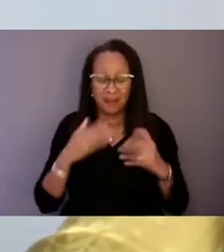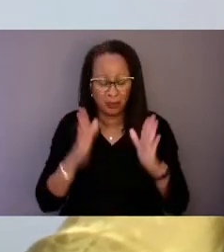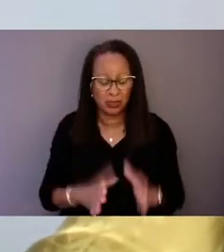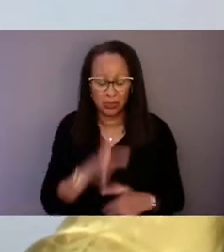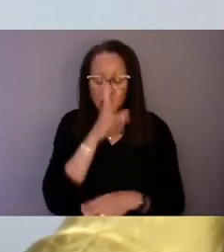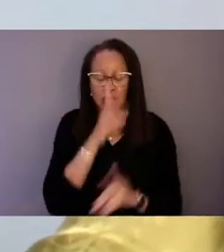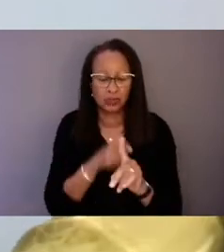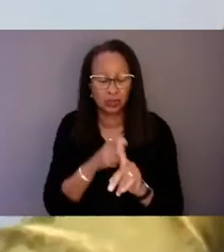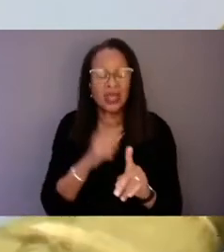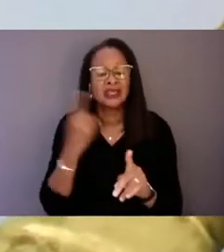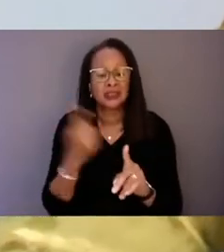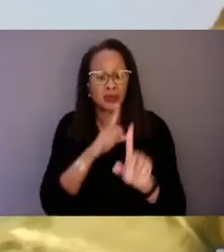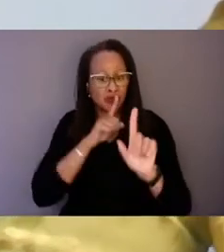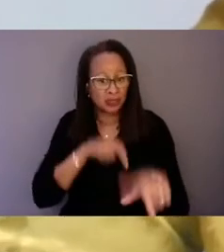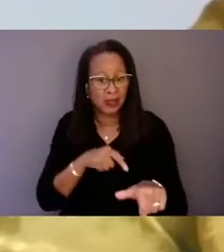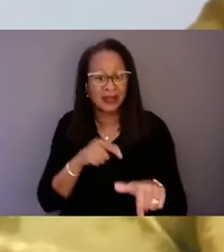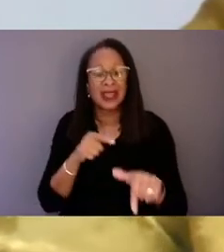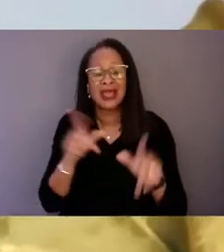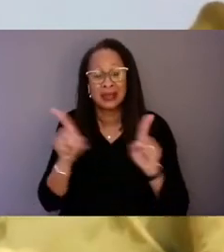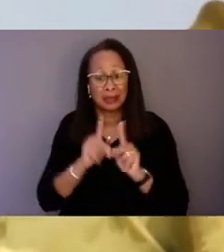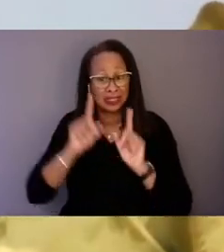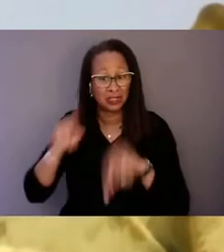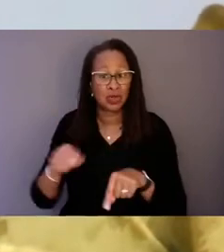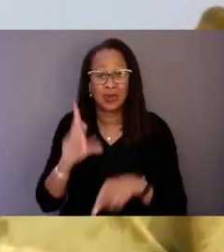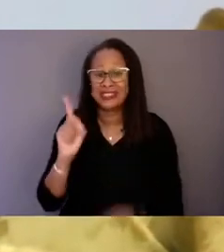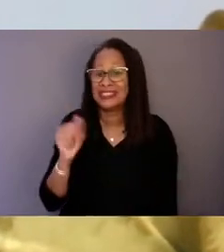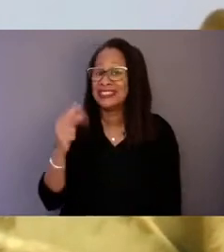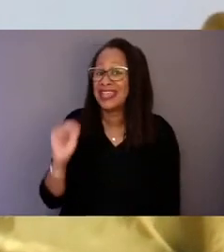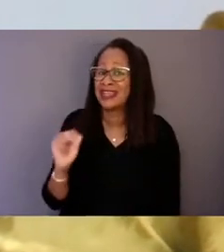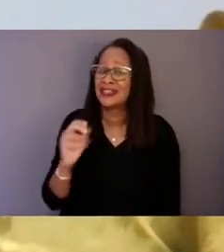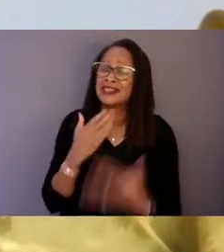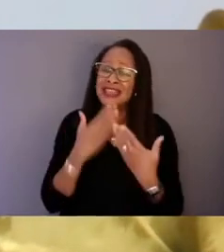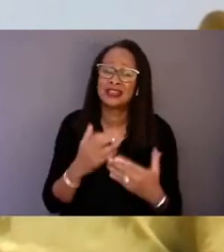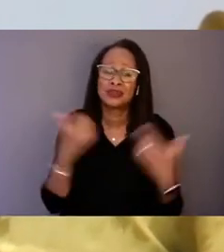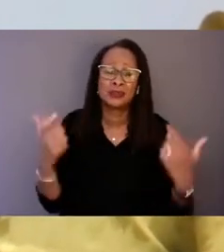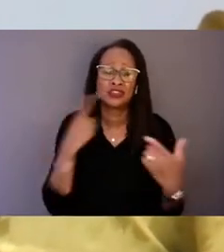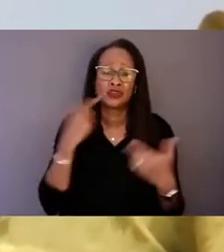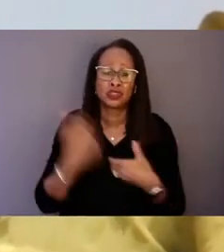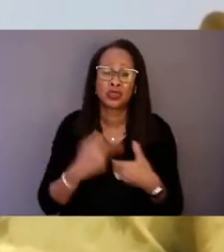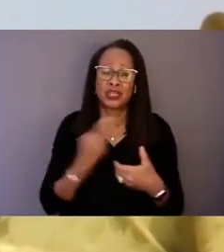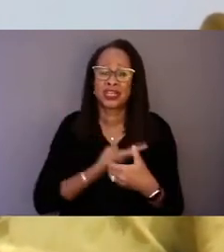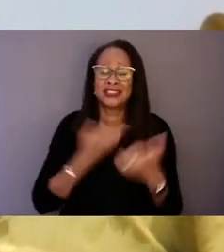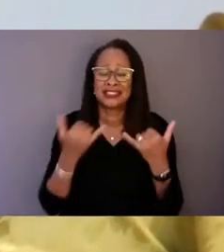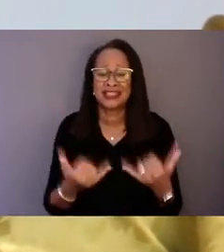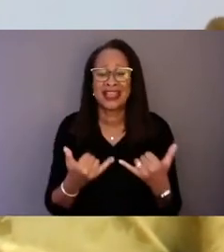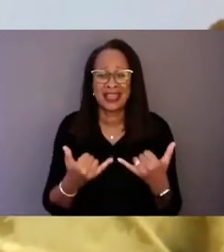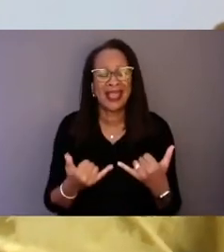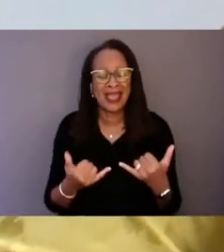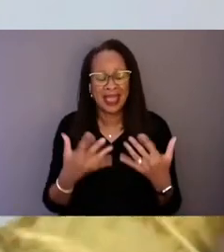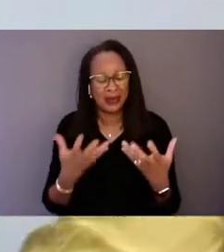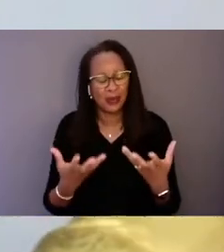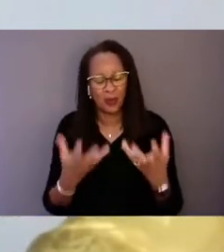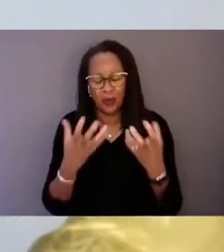and somewhere to go. Dan, thank you so much for joining us today and gracing us with the privilege of hearing your profound expertise.